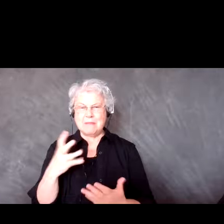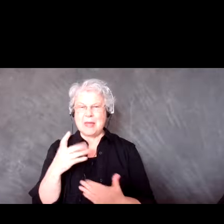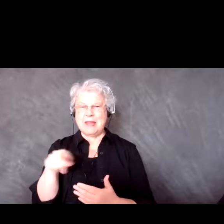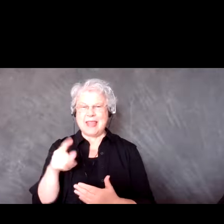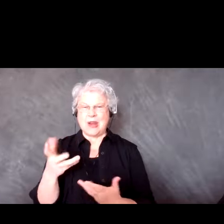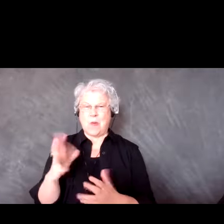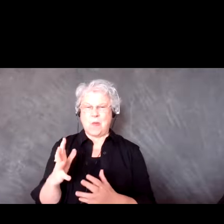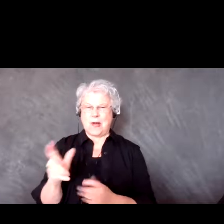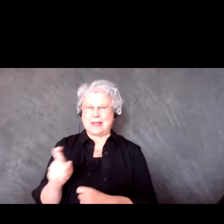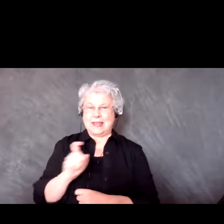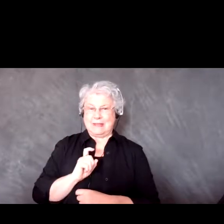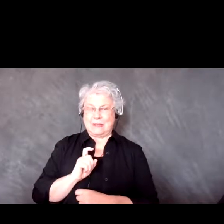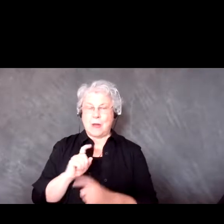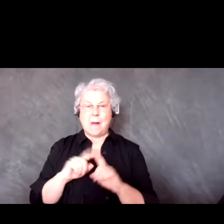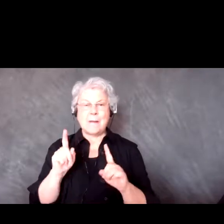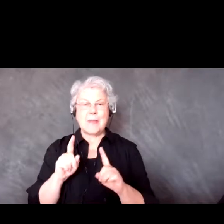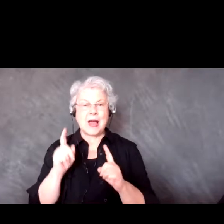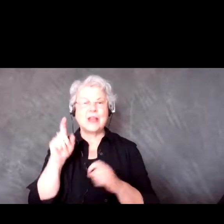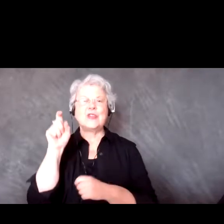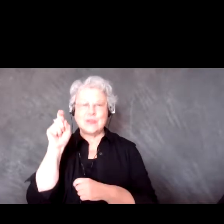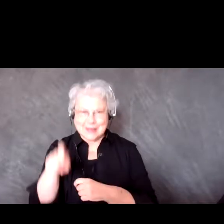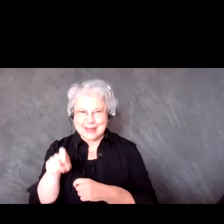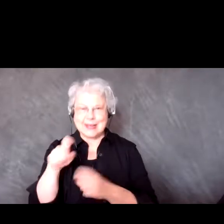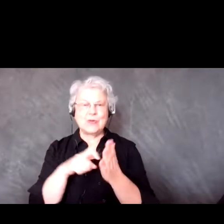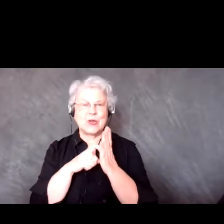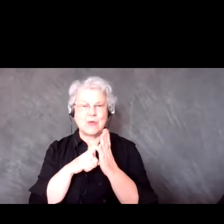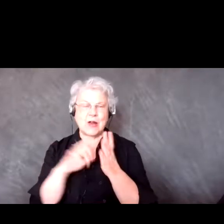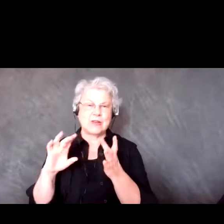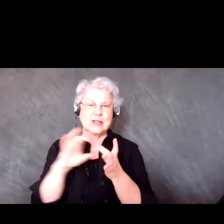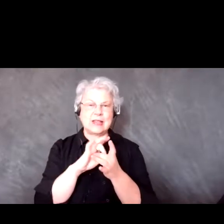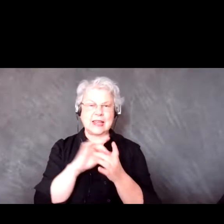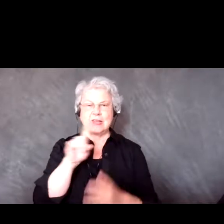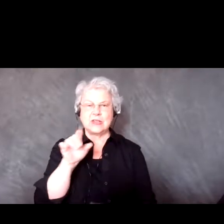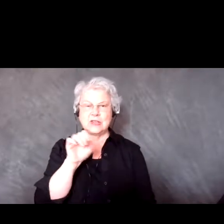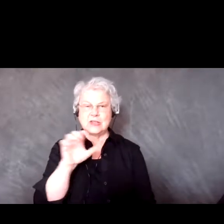but you will be needing that to link to your Zoom account so you can live stream to Facebook.